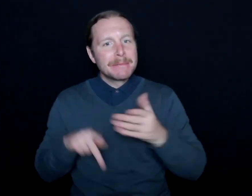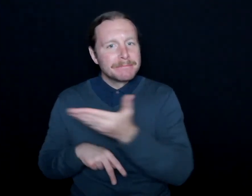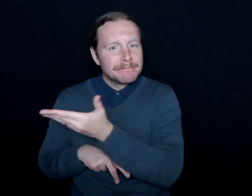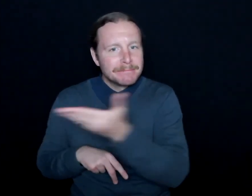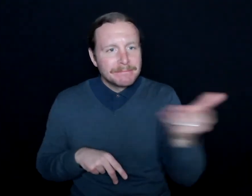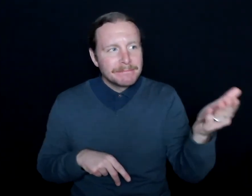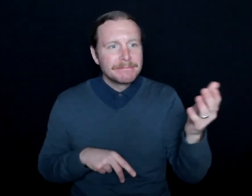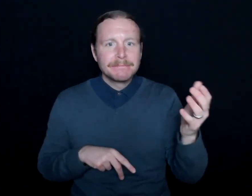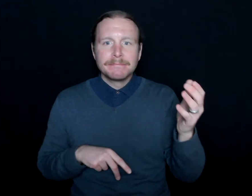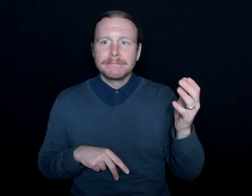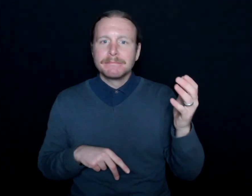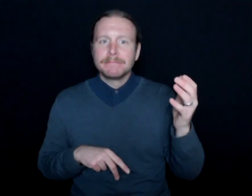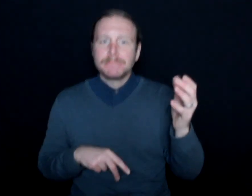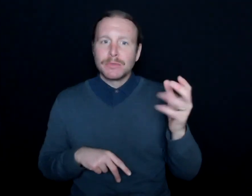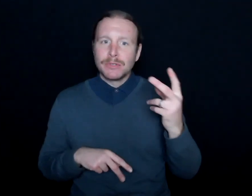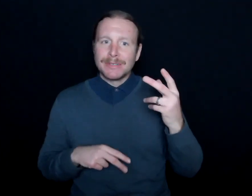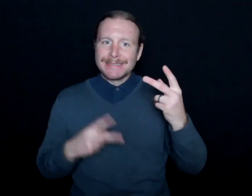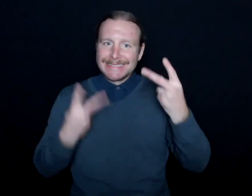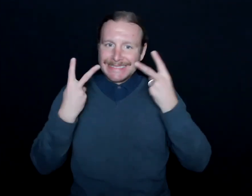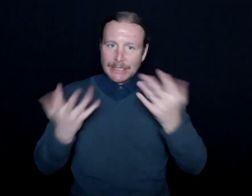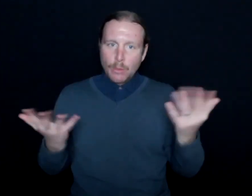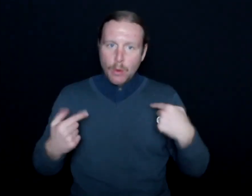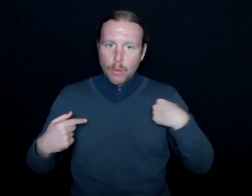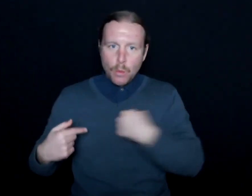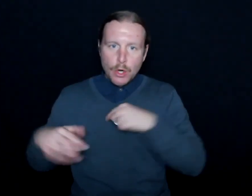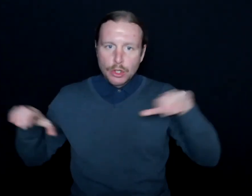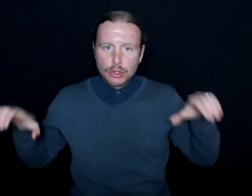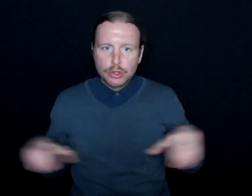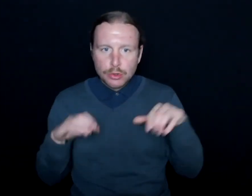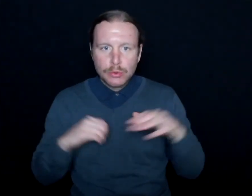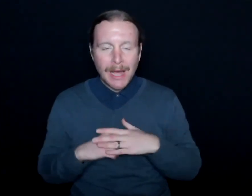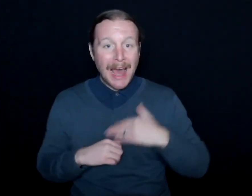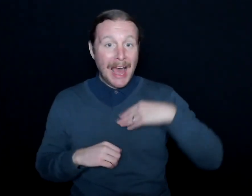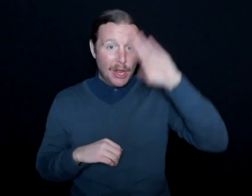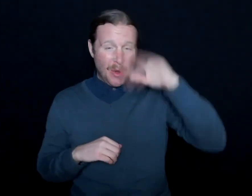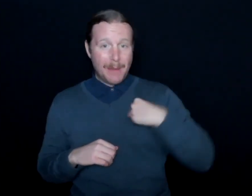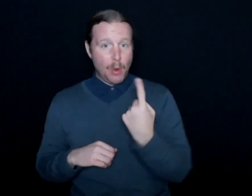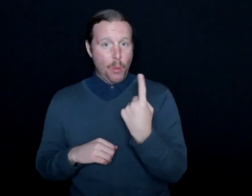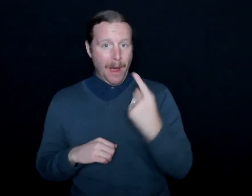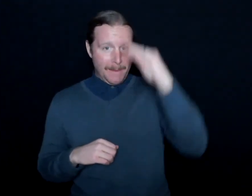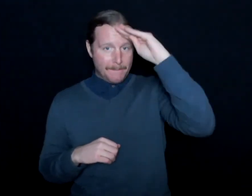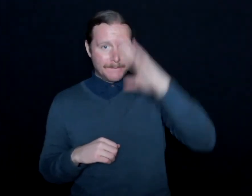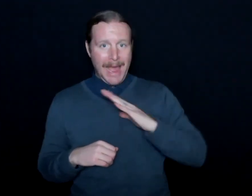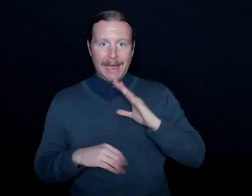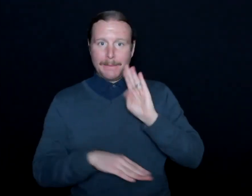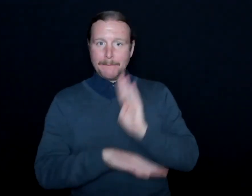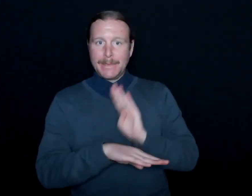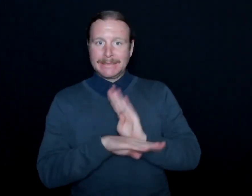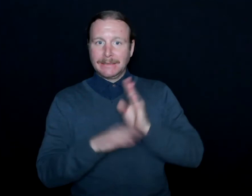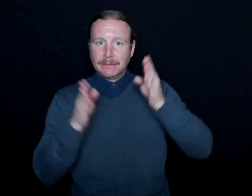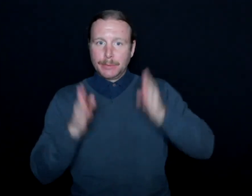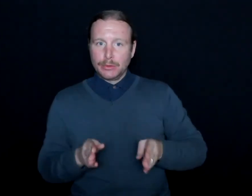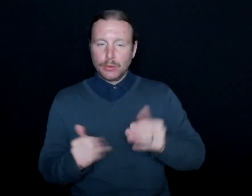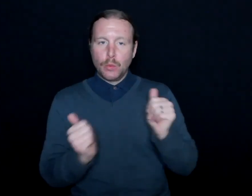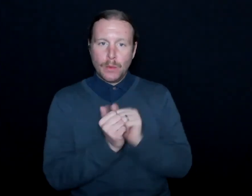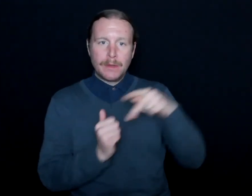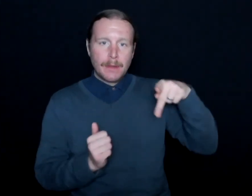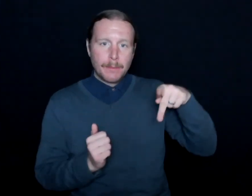are seeing what we're doing. I know I'm a one-man shop right now with professional-- with Play-By-Play Sports Interpreting,